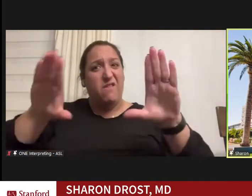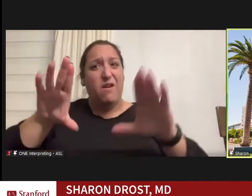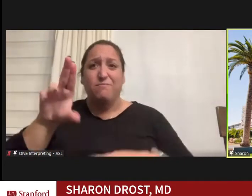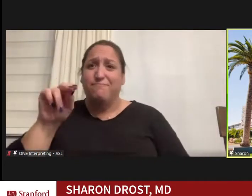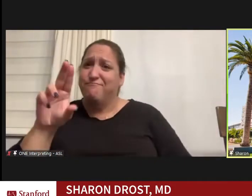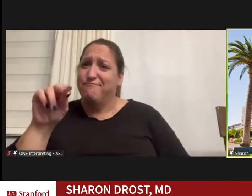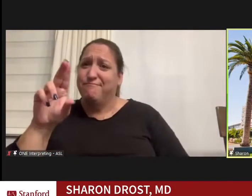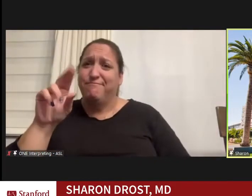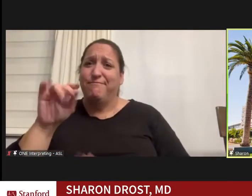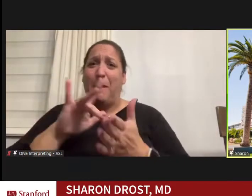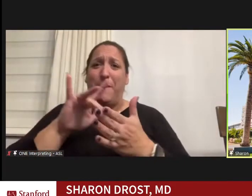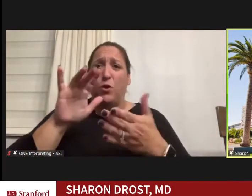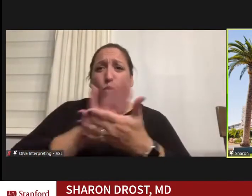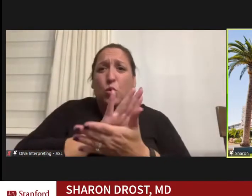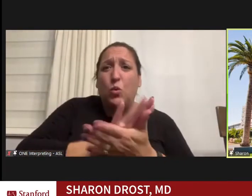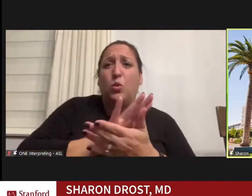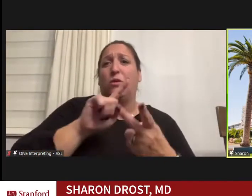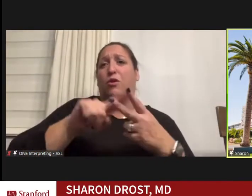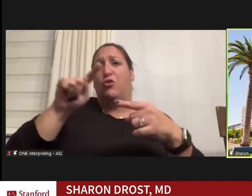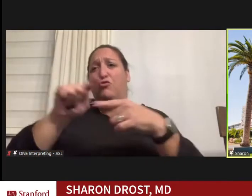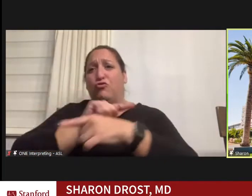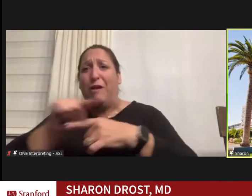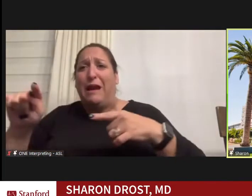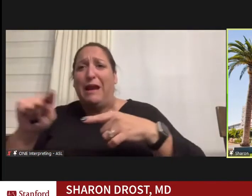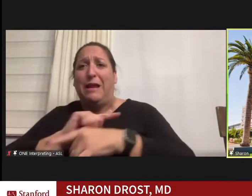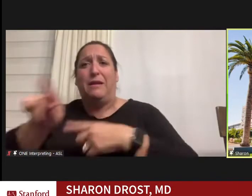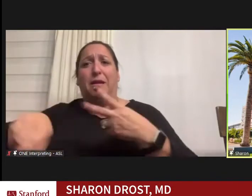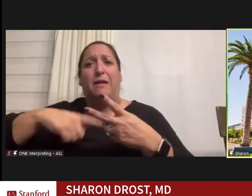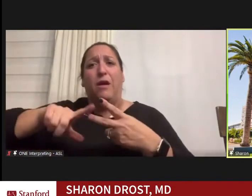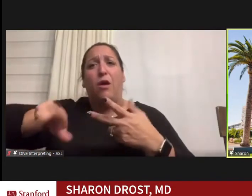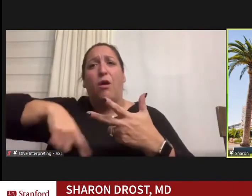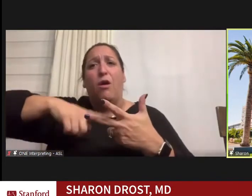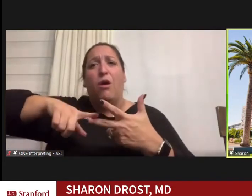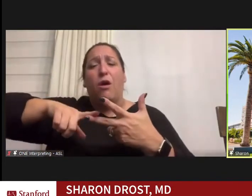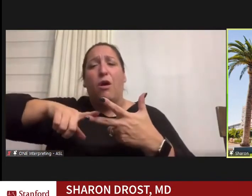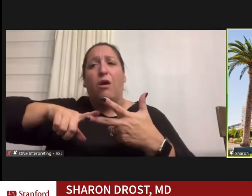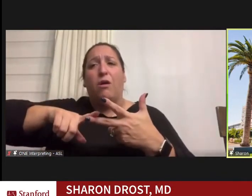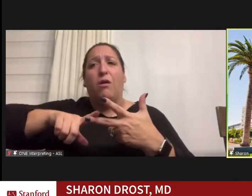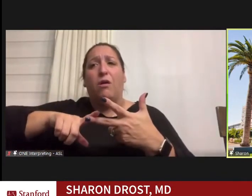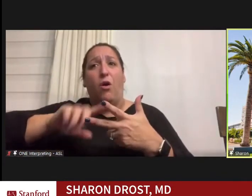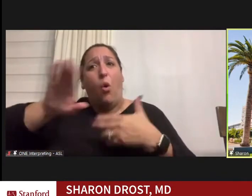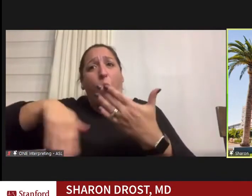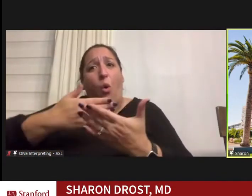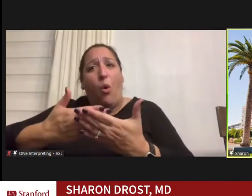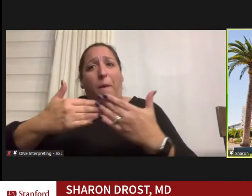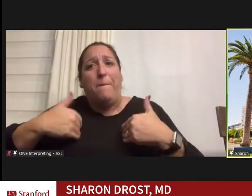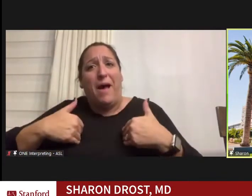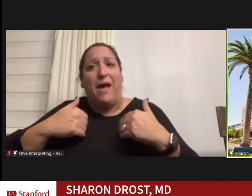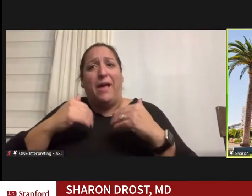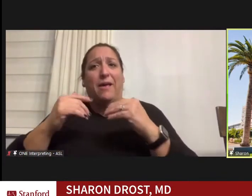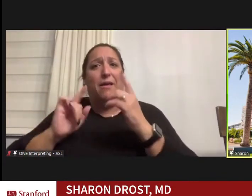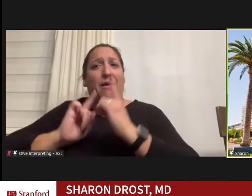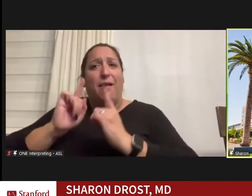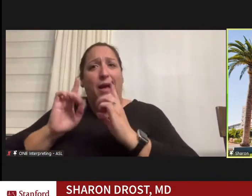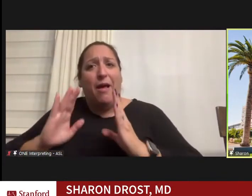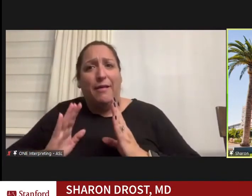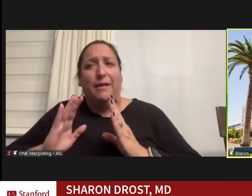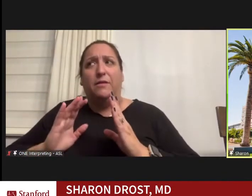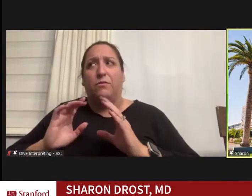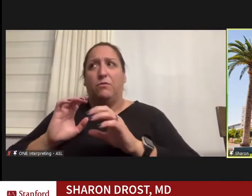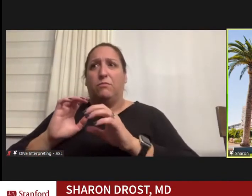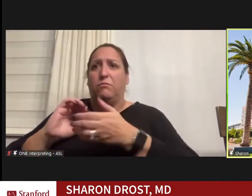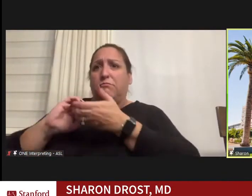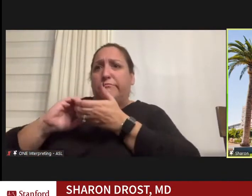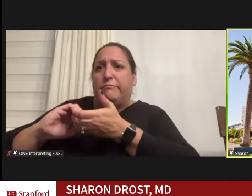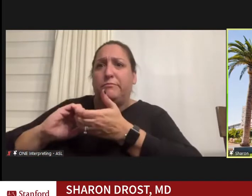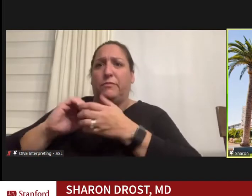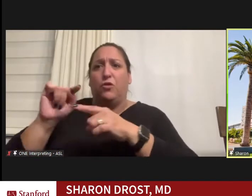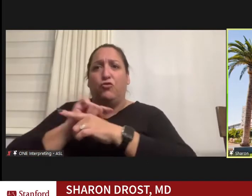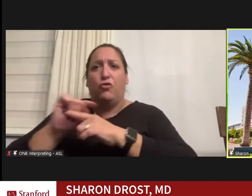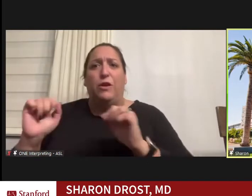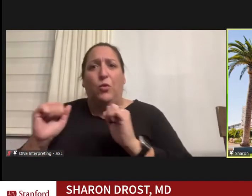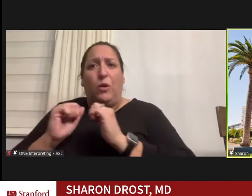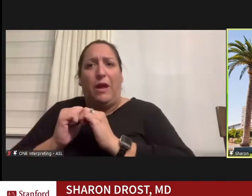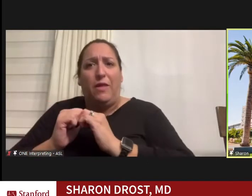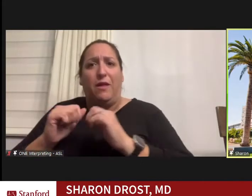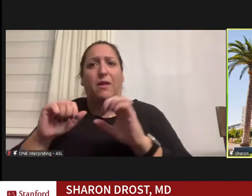training, etc. And also all of my colleagues, the people I trained with and my family, etc. pick up